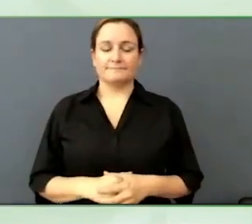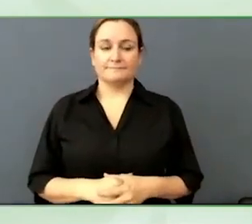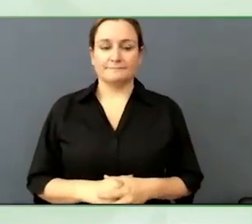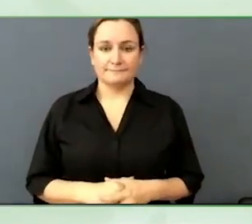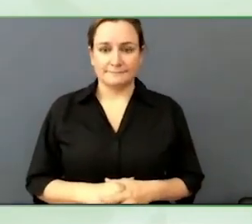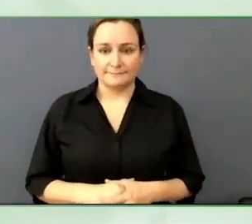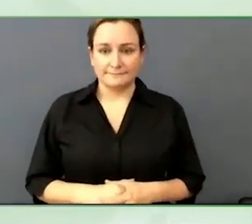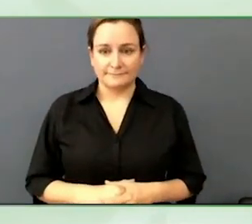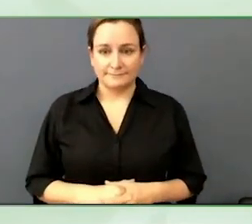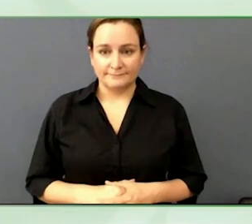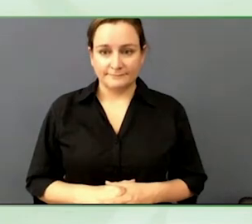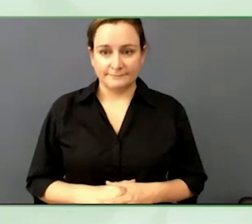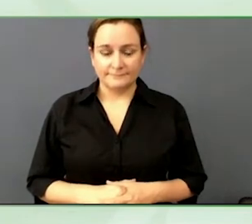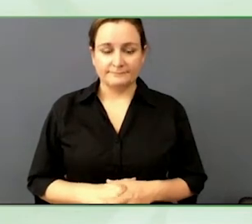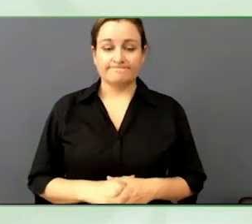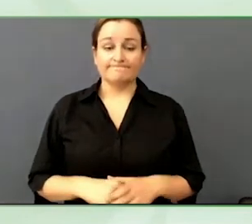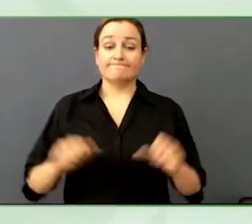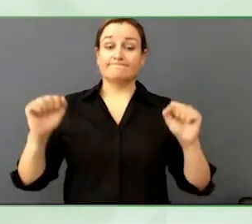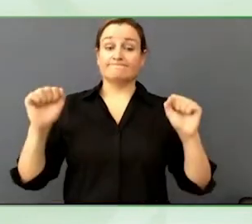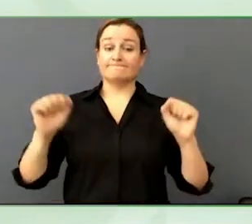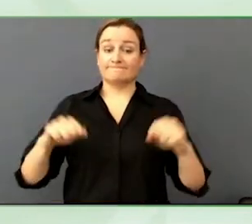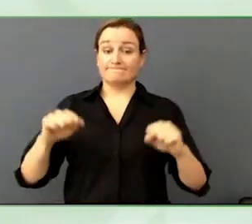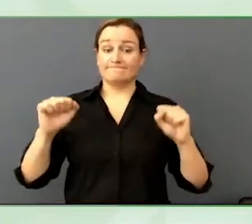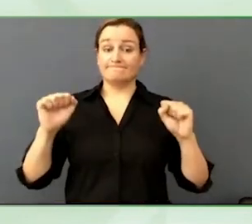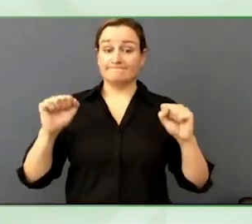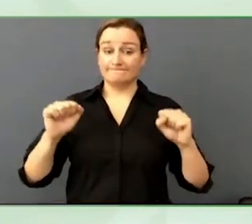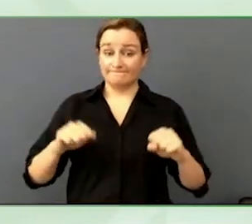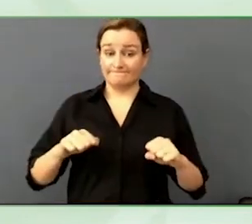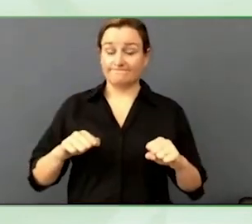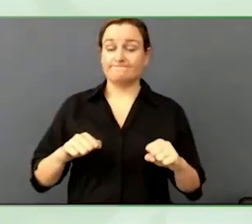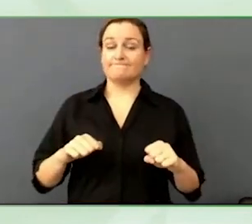understanding what a machine can do and not do.